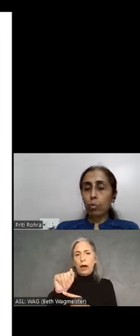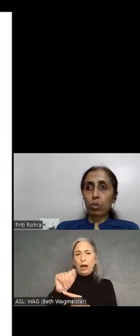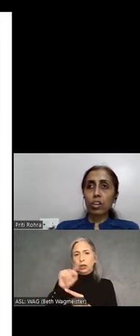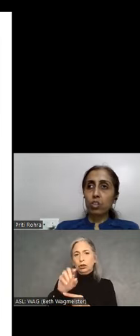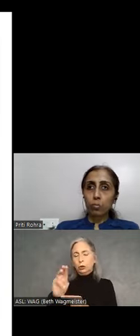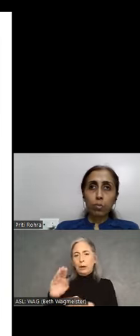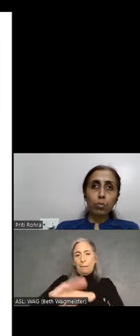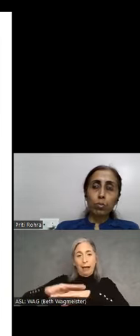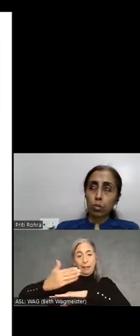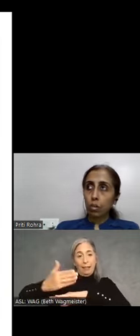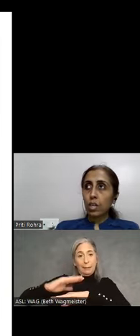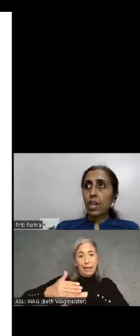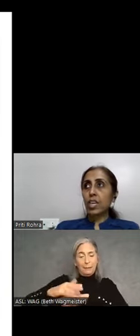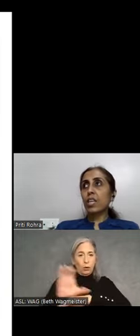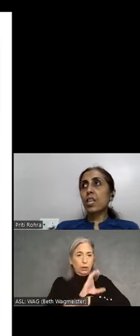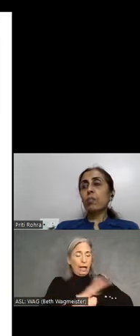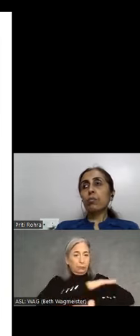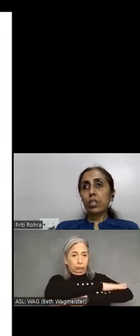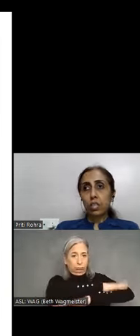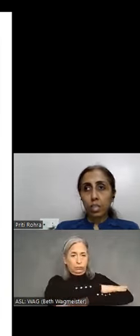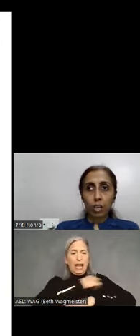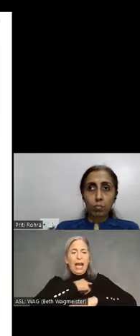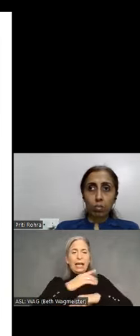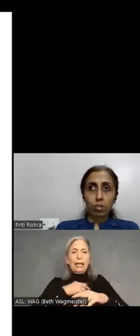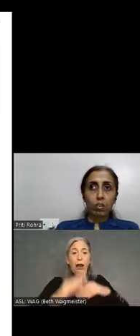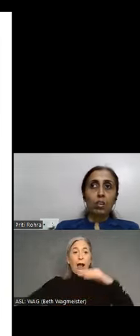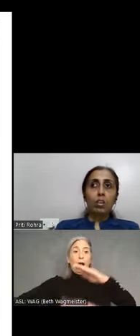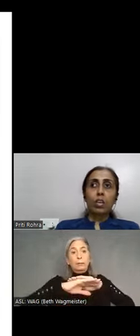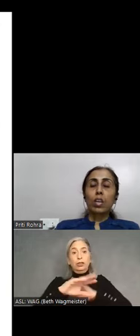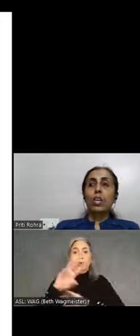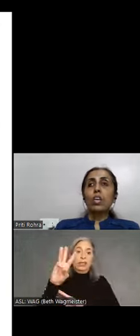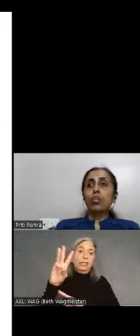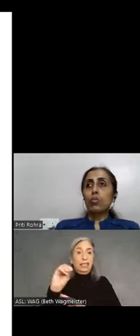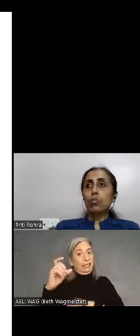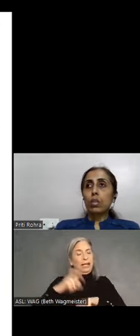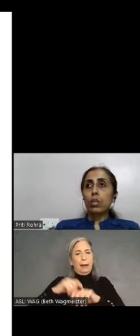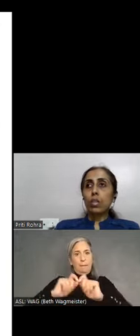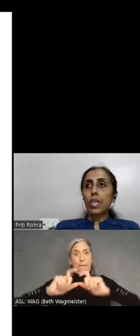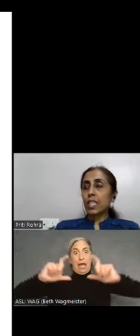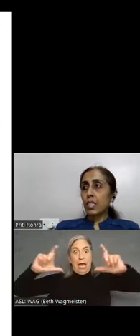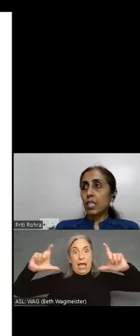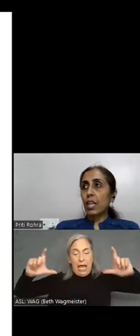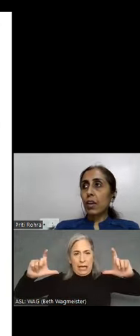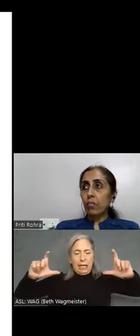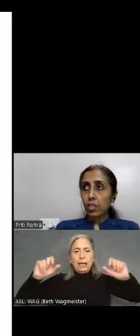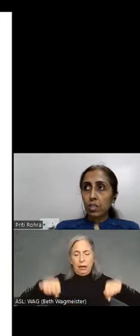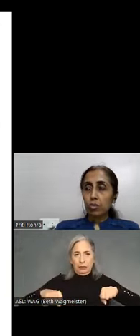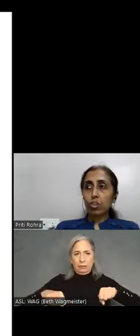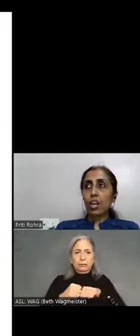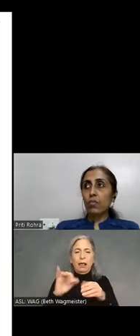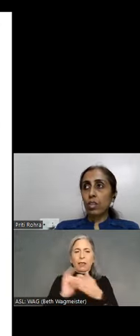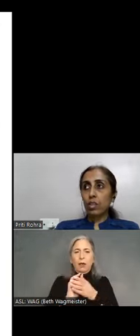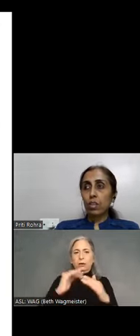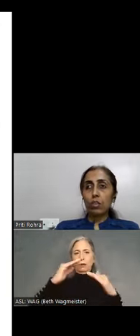or desktop computer I can take it up to sixty times. So that's the levels to start with. You